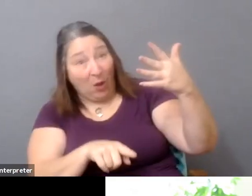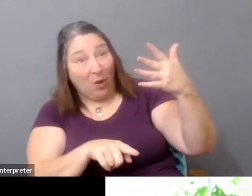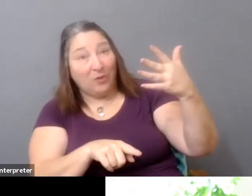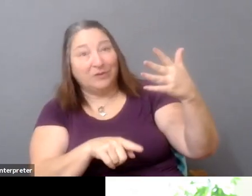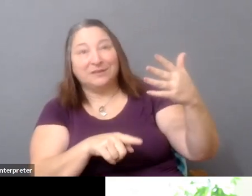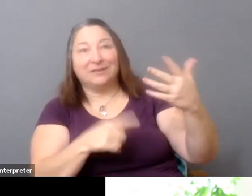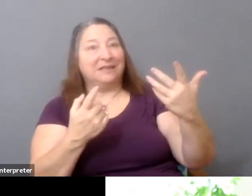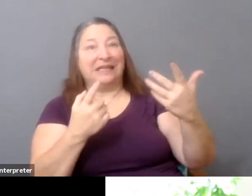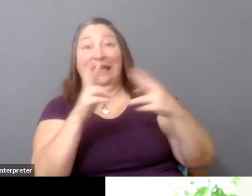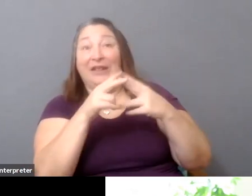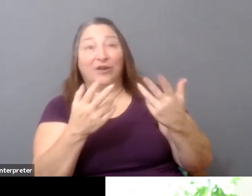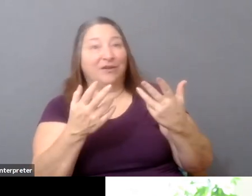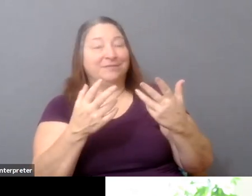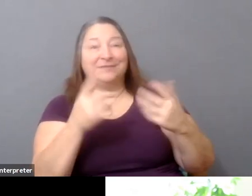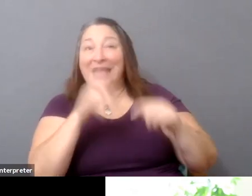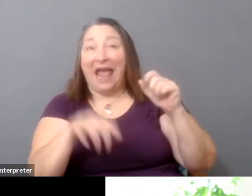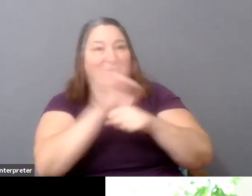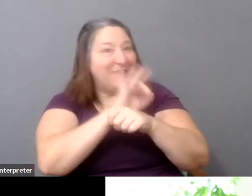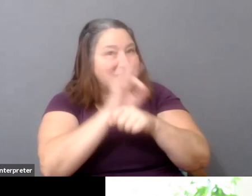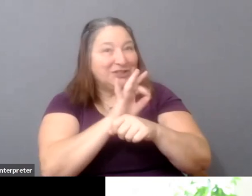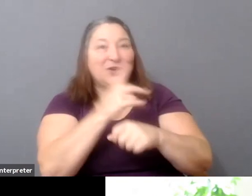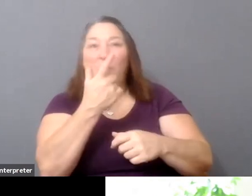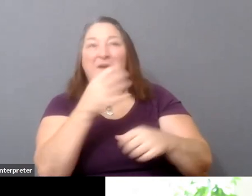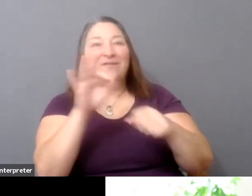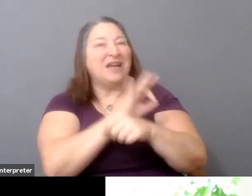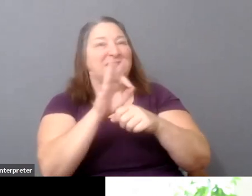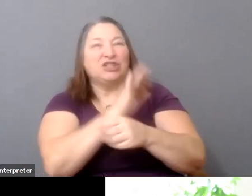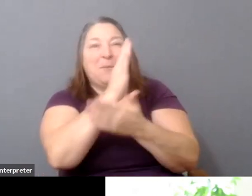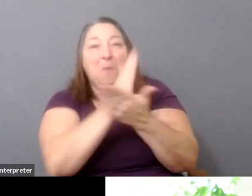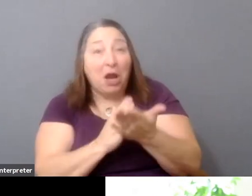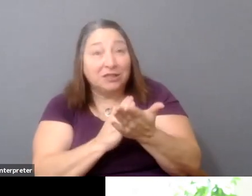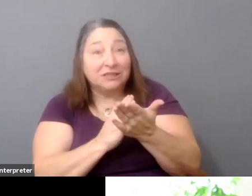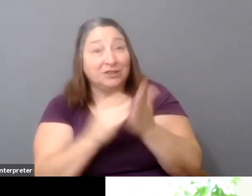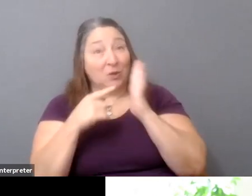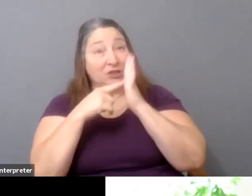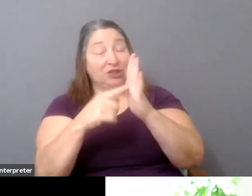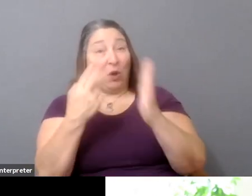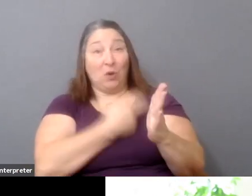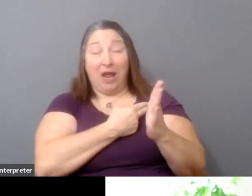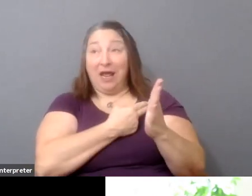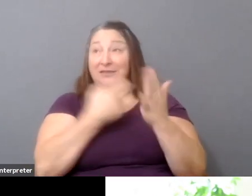And so it's made clear, like, how crucial that-- you know, the way the system works.